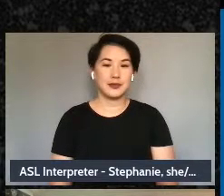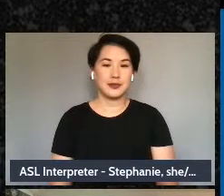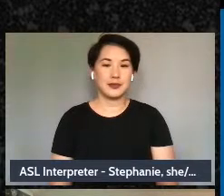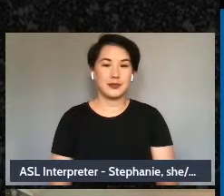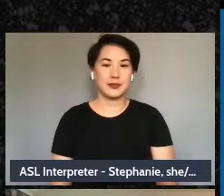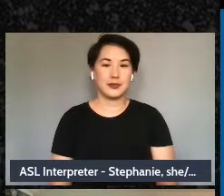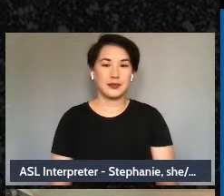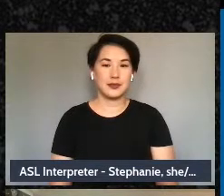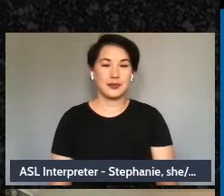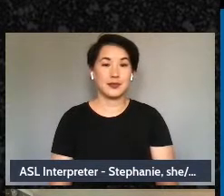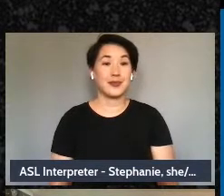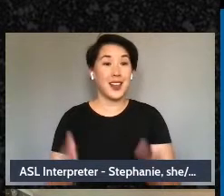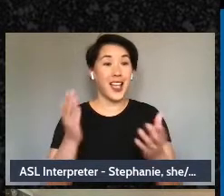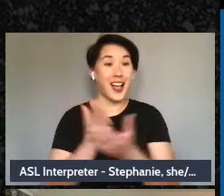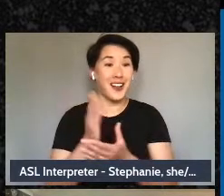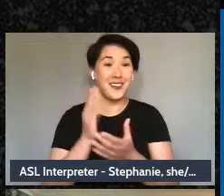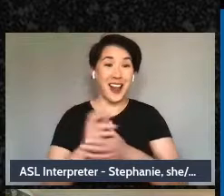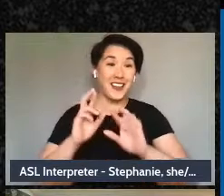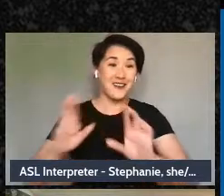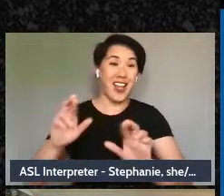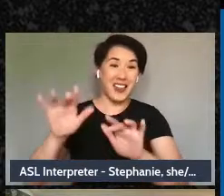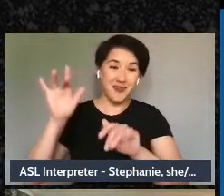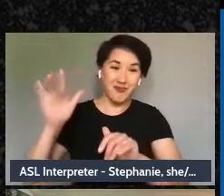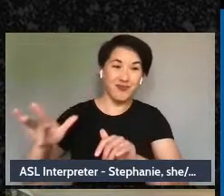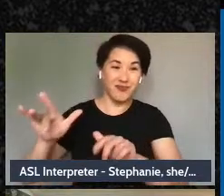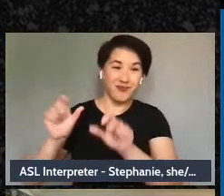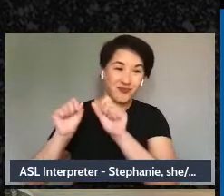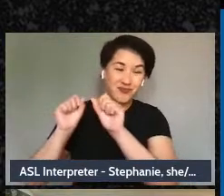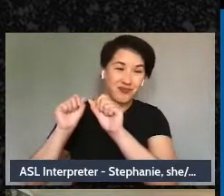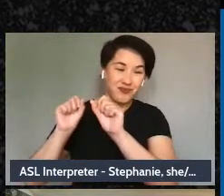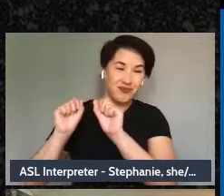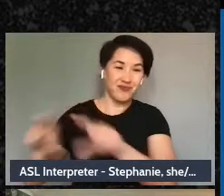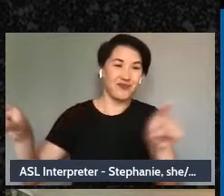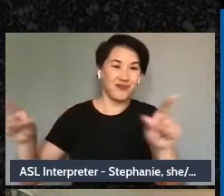all right y'all let him go on your marks get set hit it